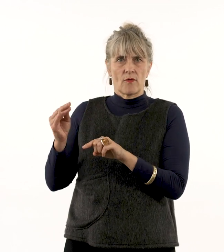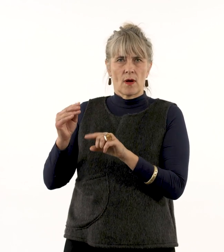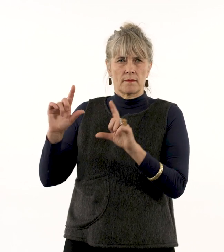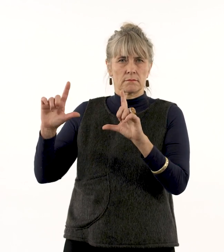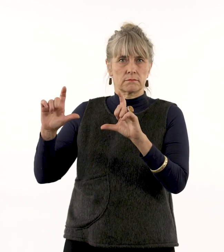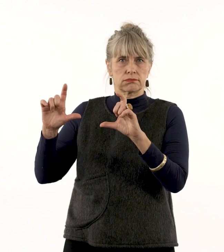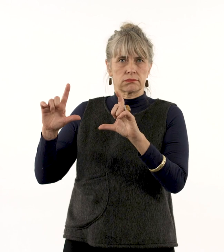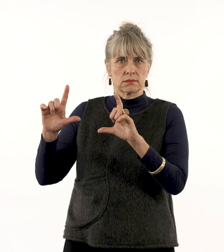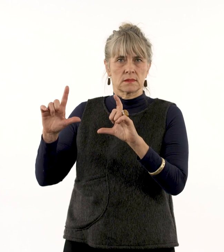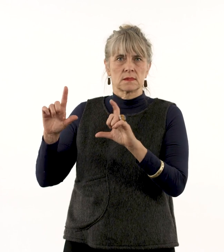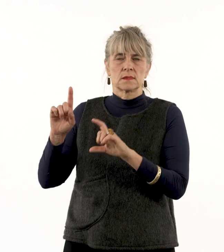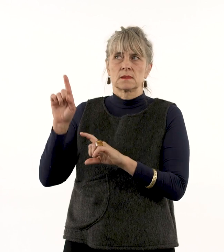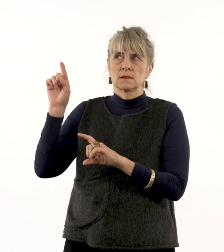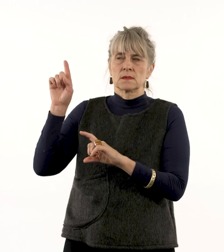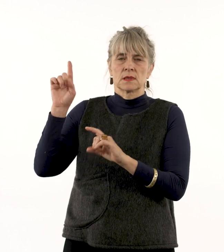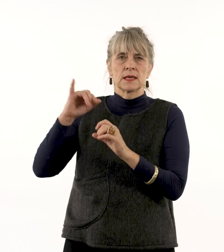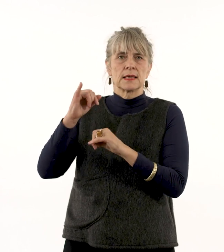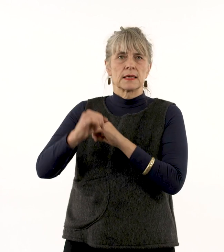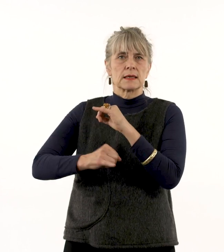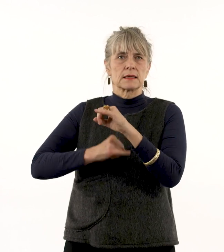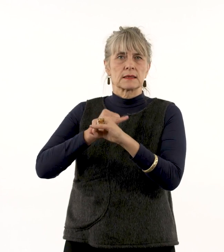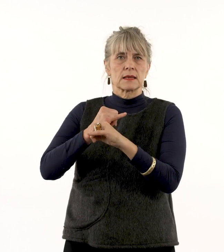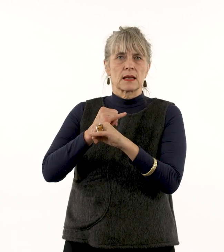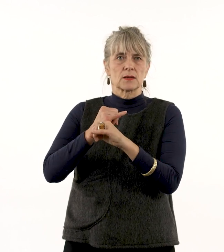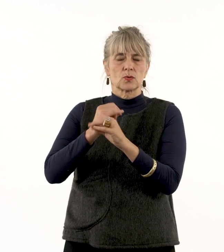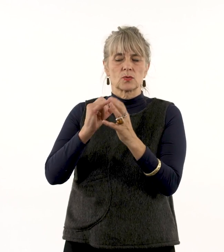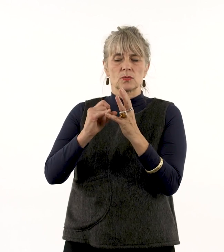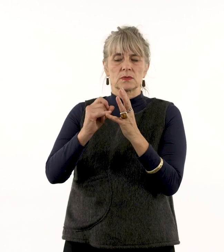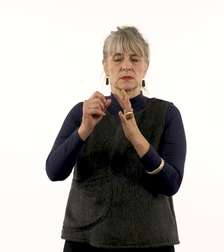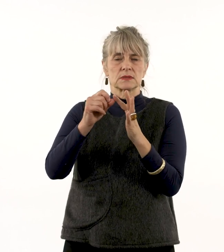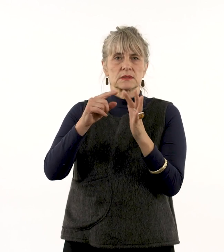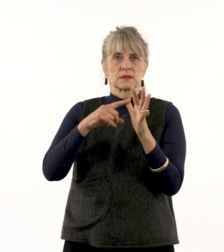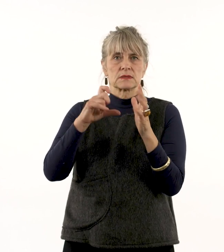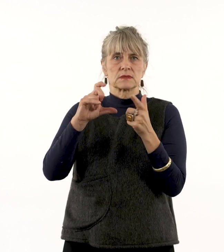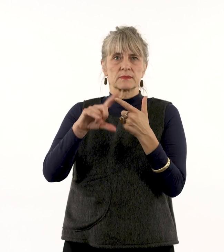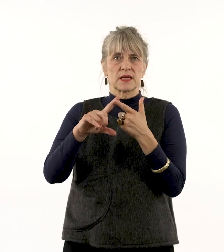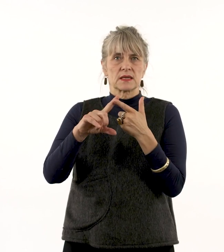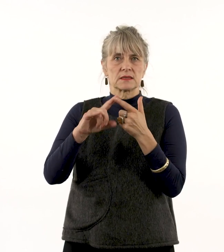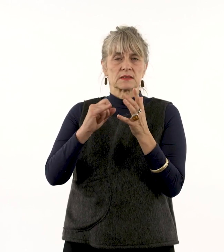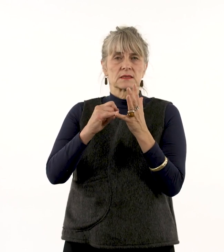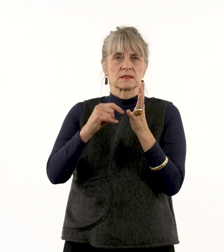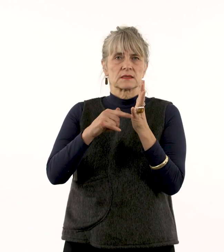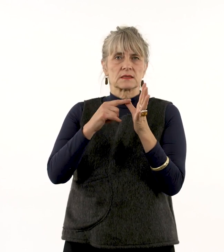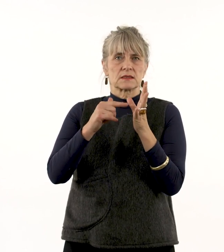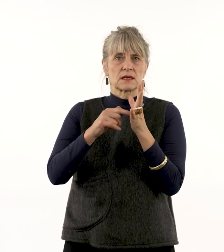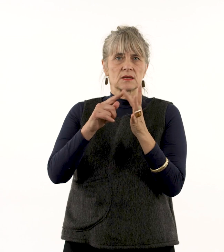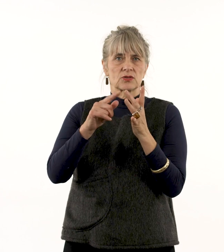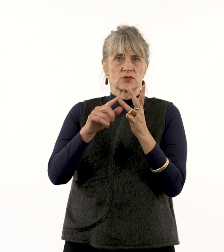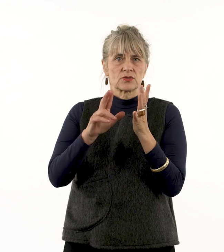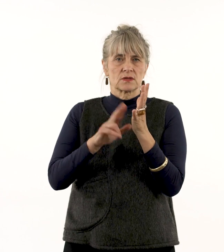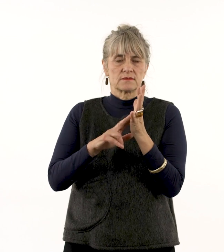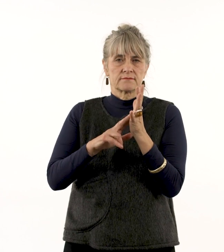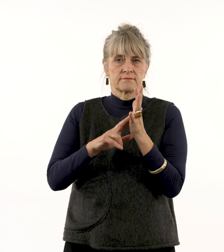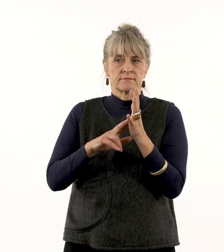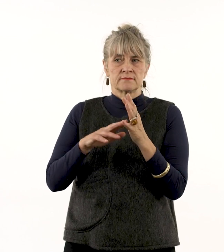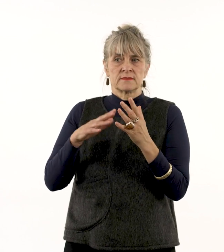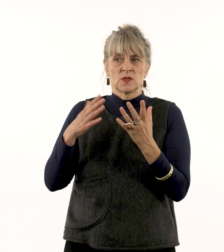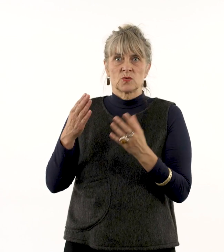which was captured in a photo taken from the International Space Station.